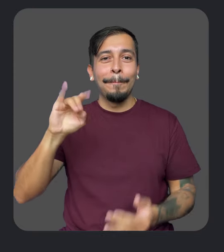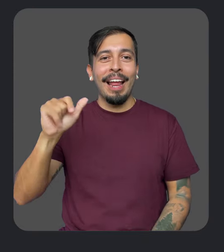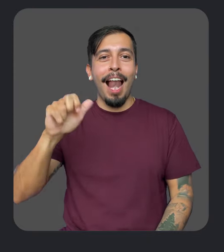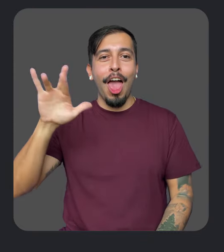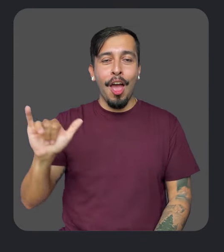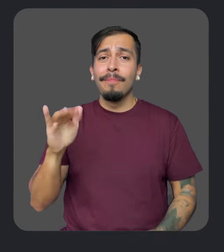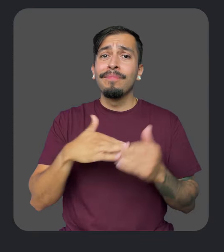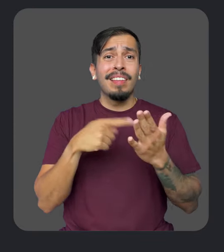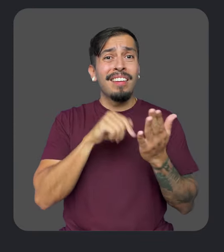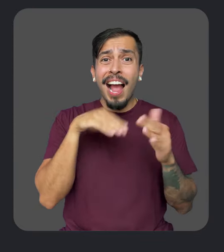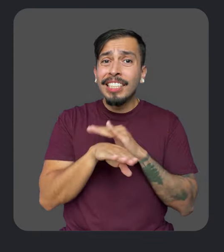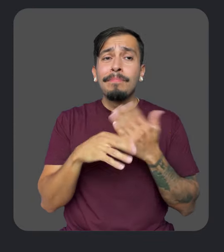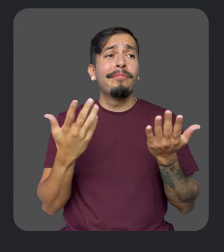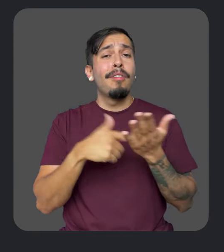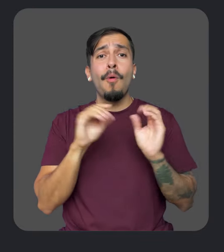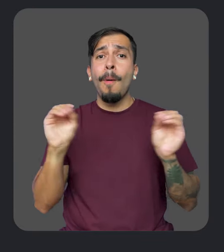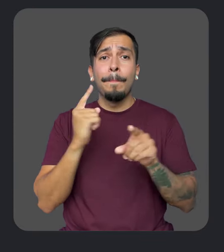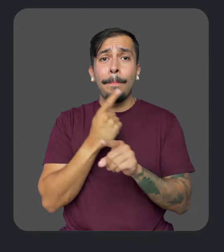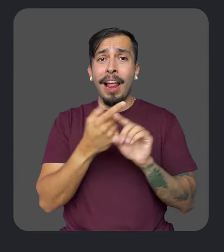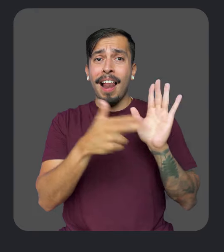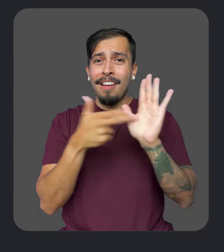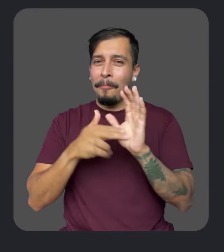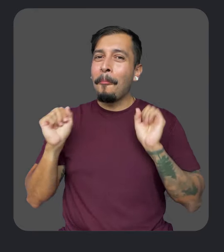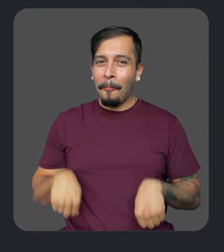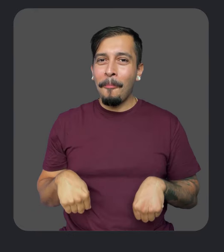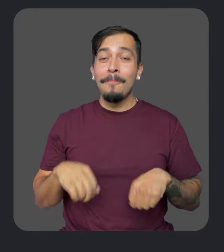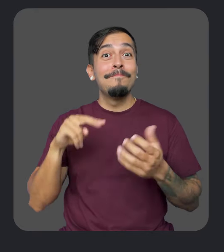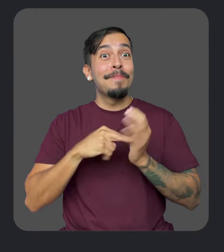even if the PDFs are not accessible or properly tagged. This also means